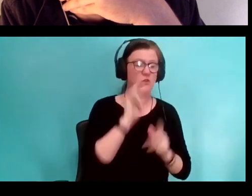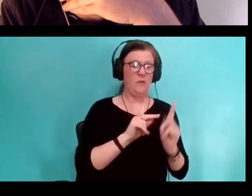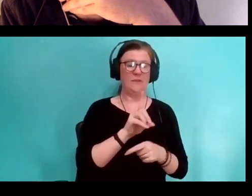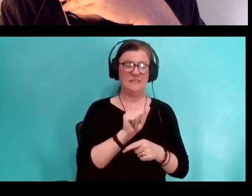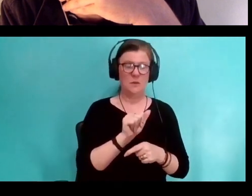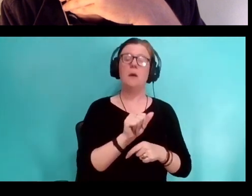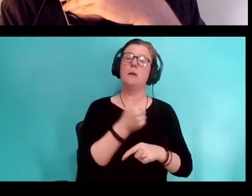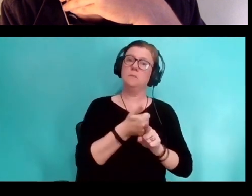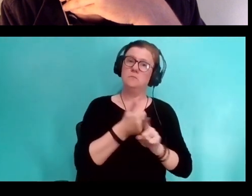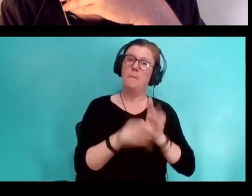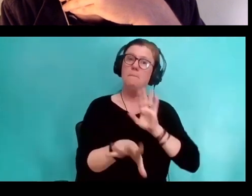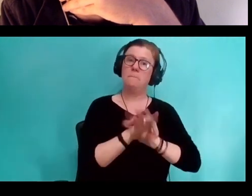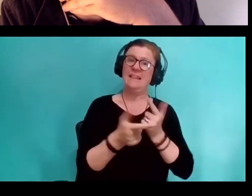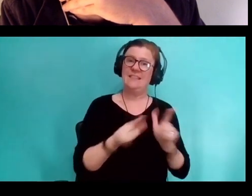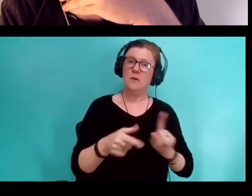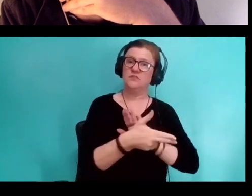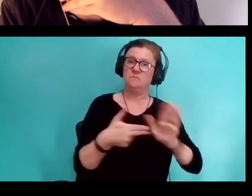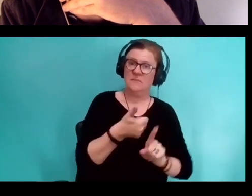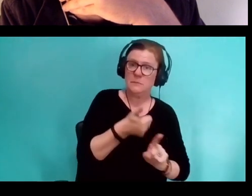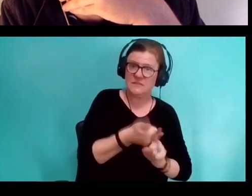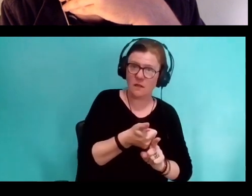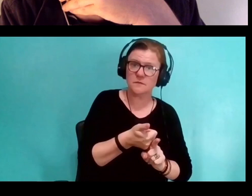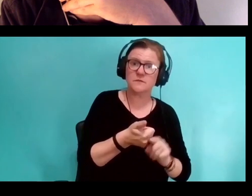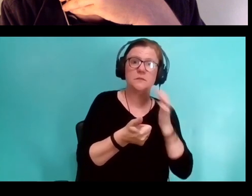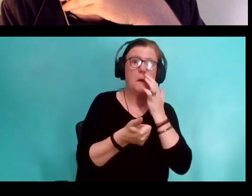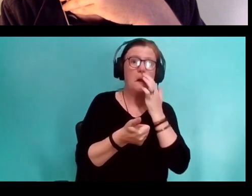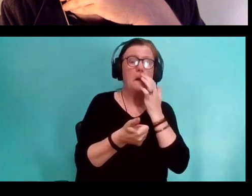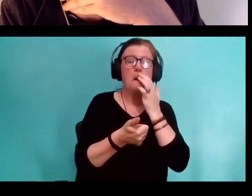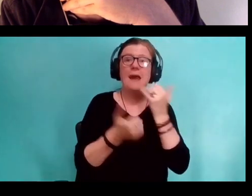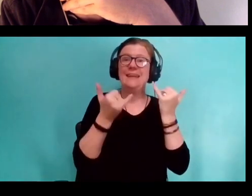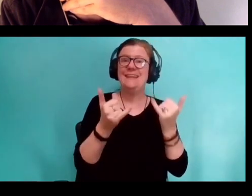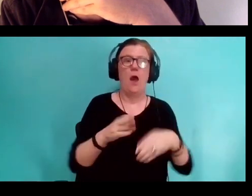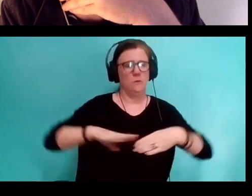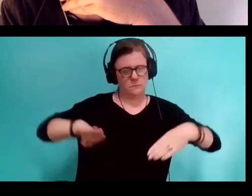for themselves there, I mean, there's just such a range of what people believe